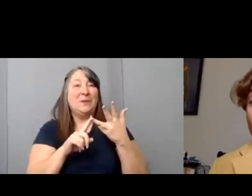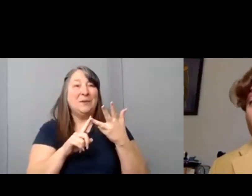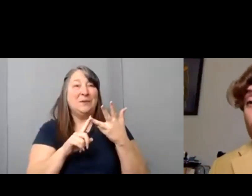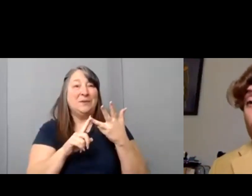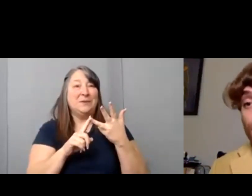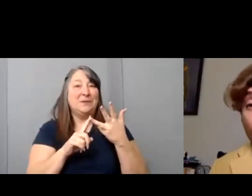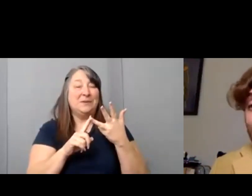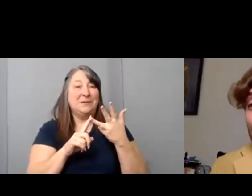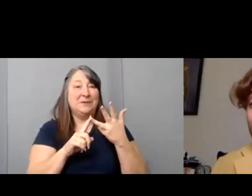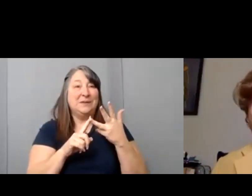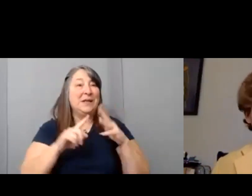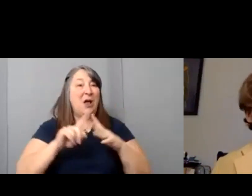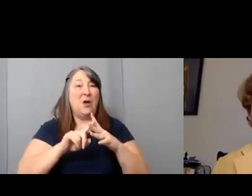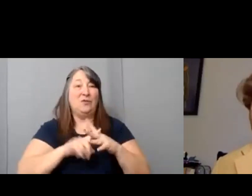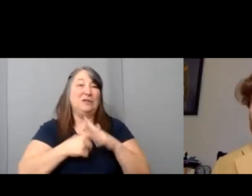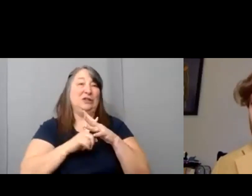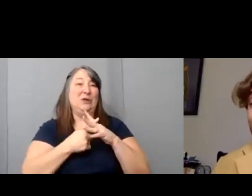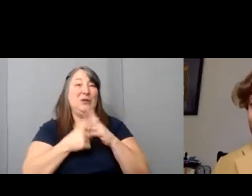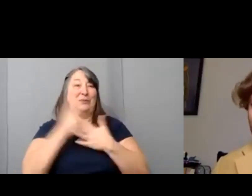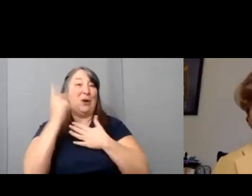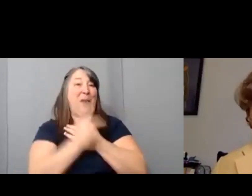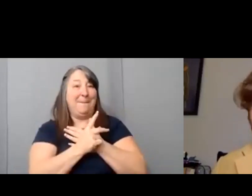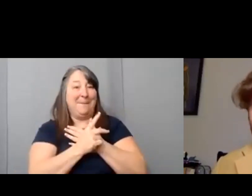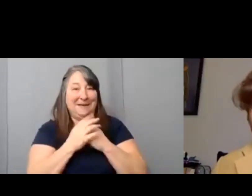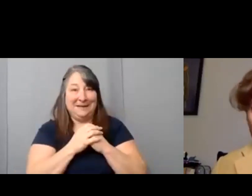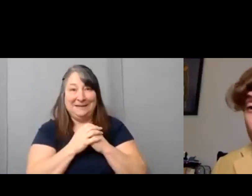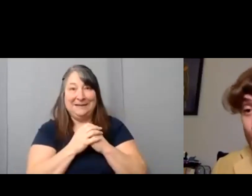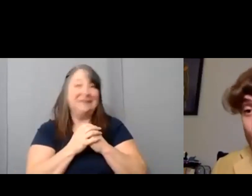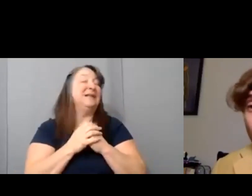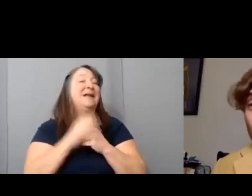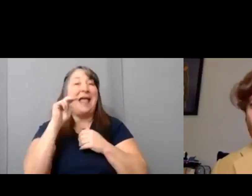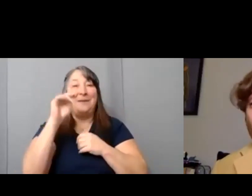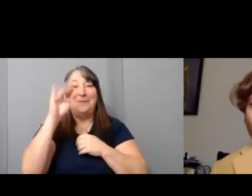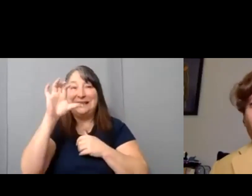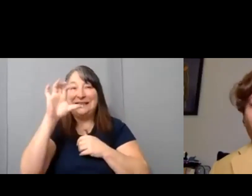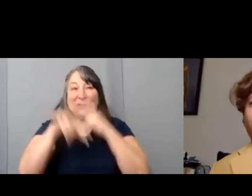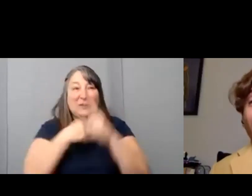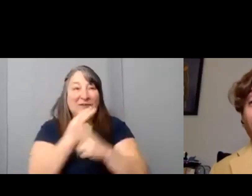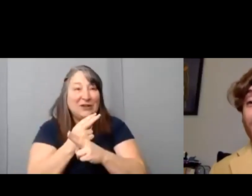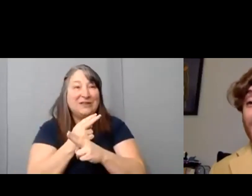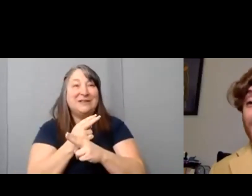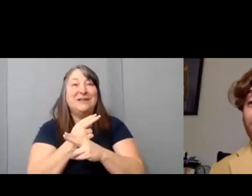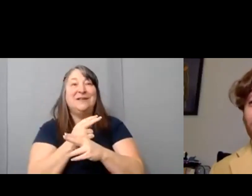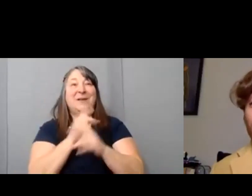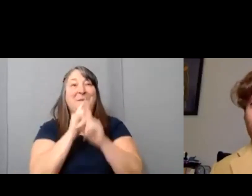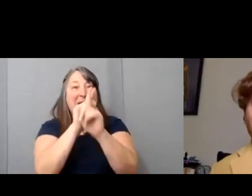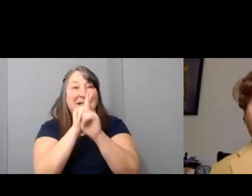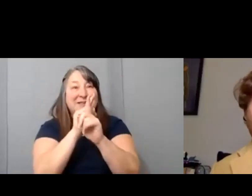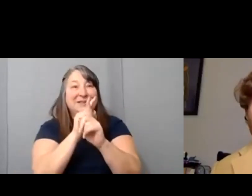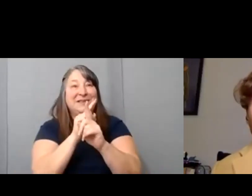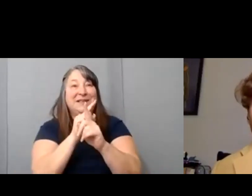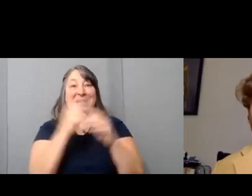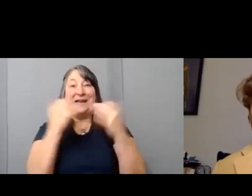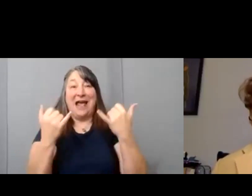original programming, NBC Universal, and and this is the first time I’m announcing it